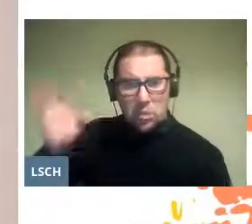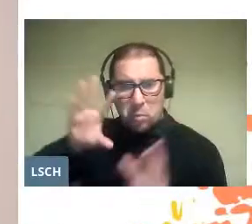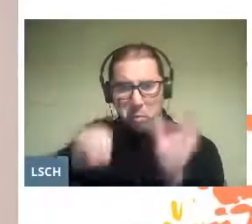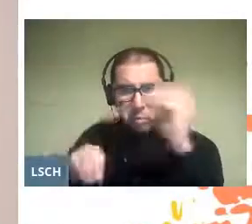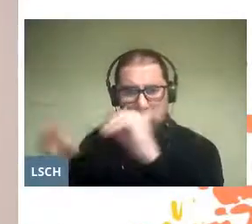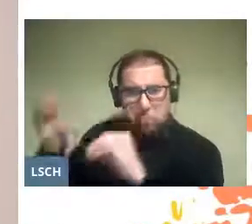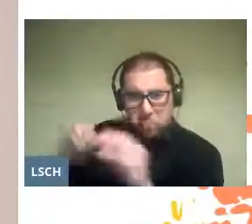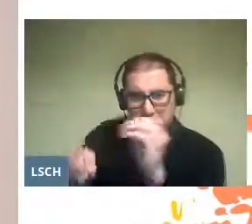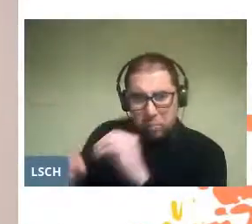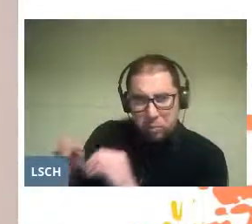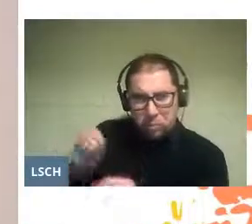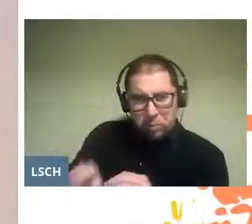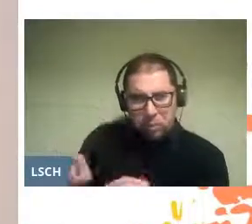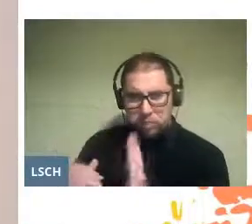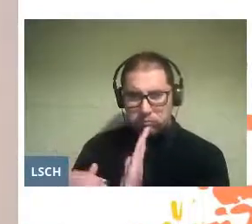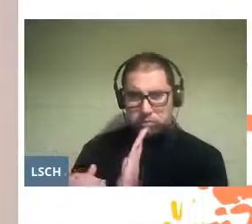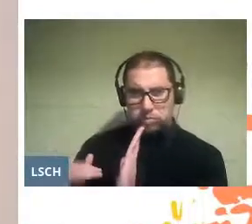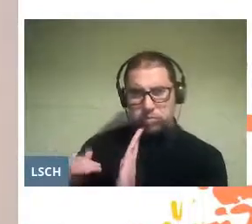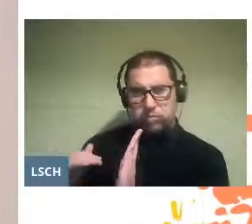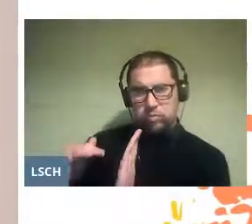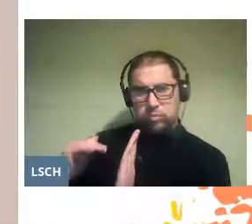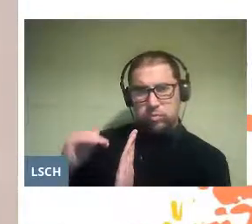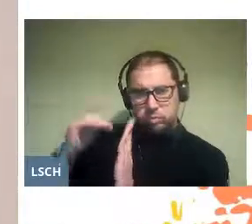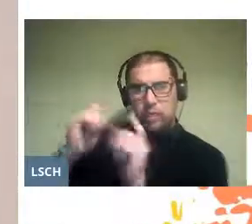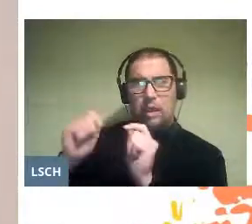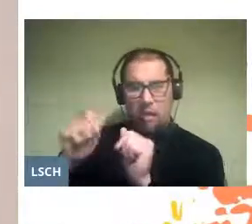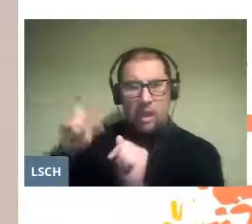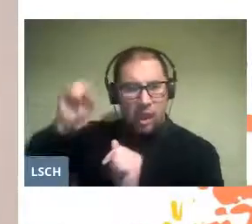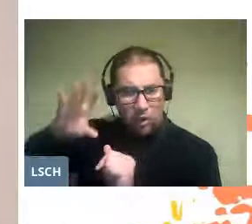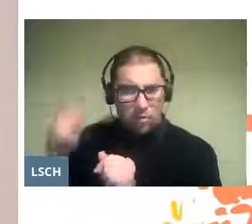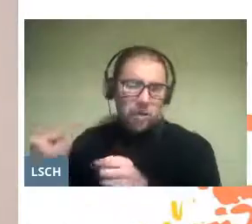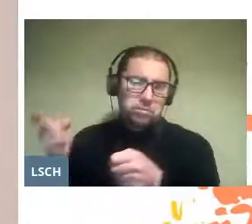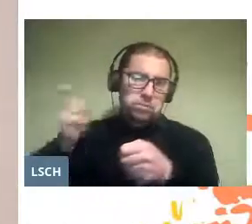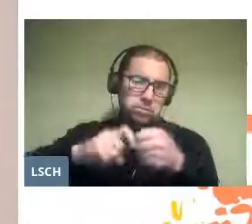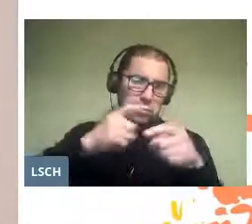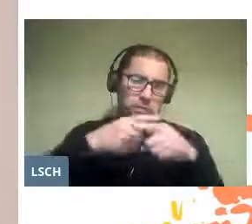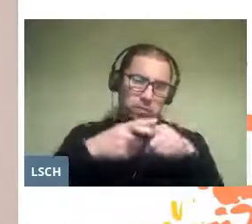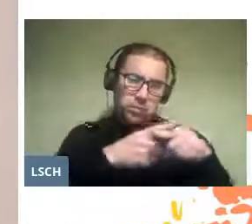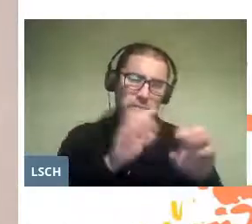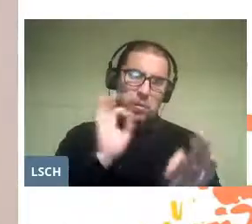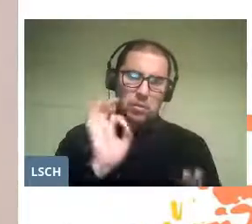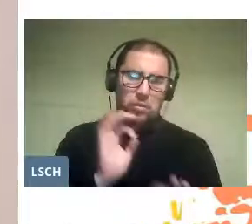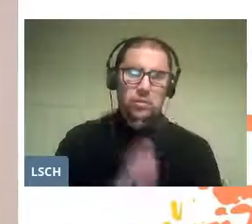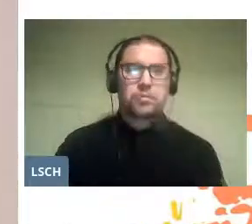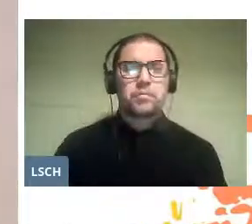and necessary skills to successfully integrate into the community.